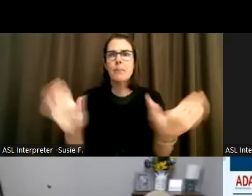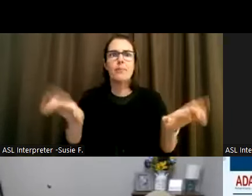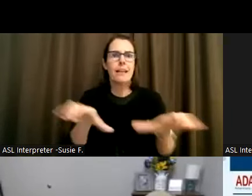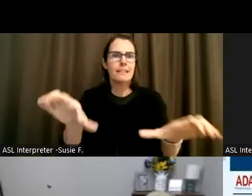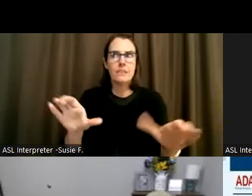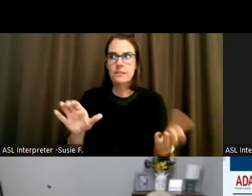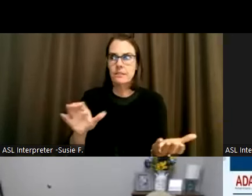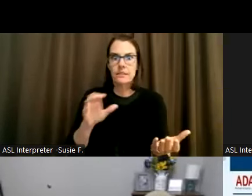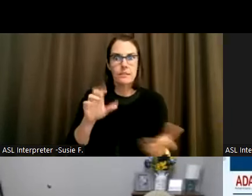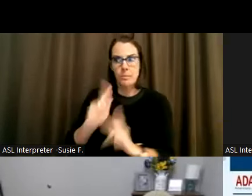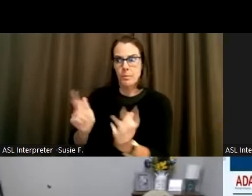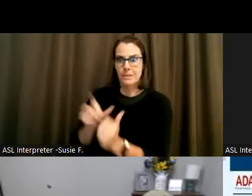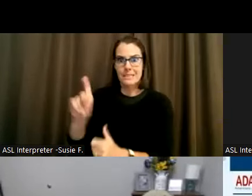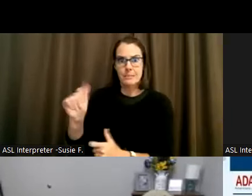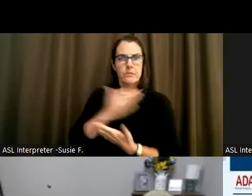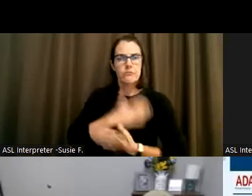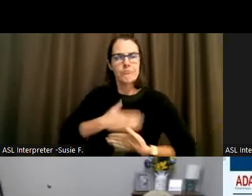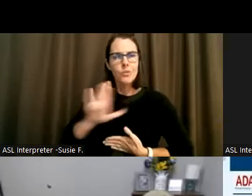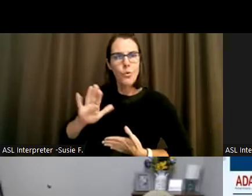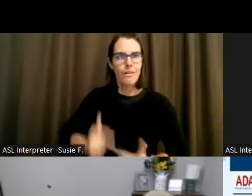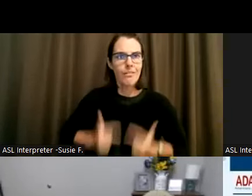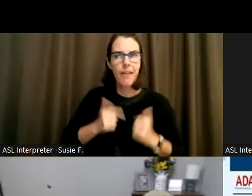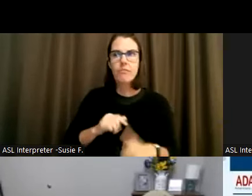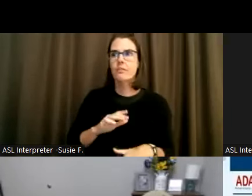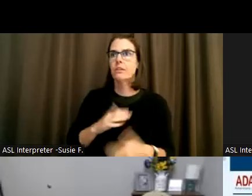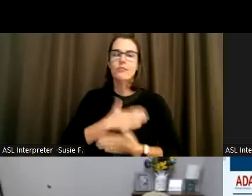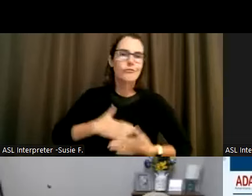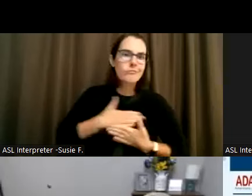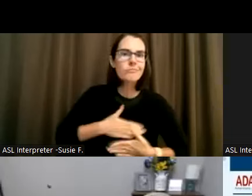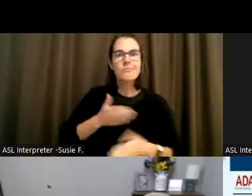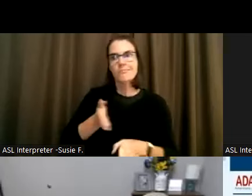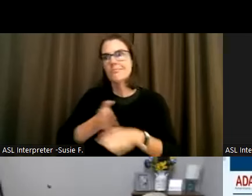career, business, family, recreation. They should live their lives like